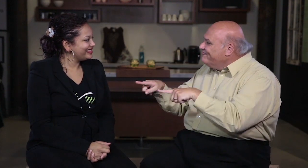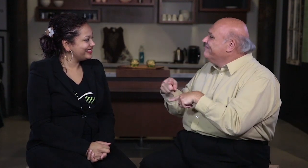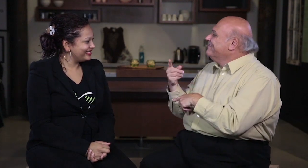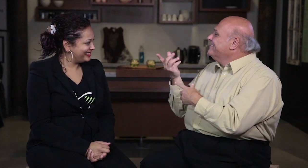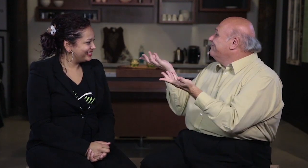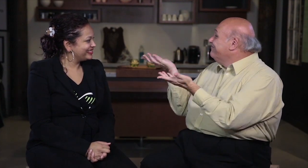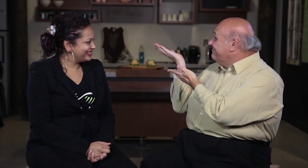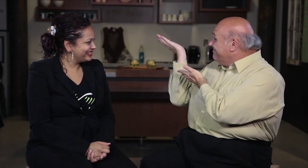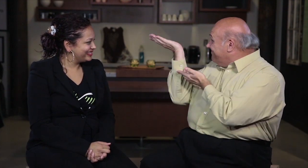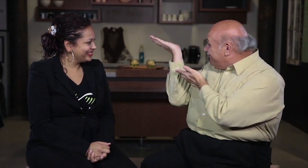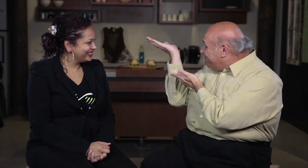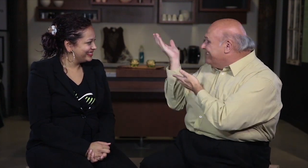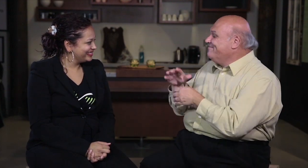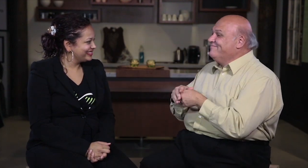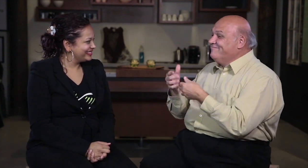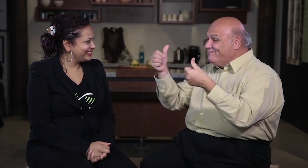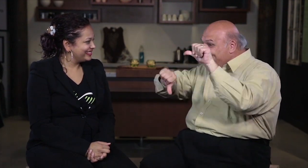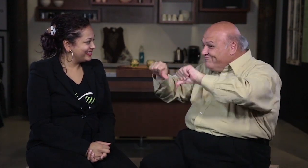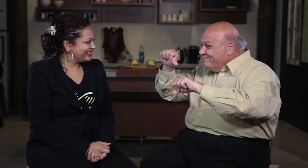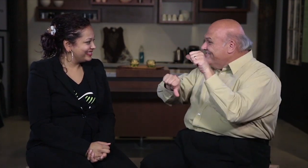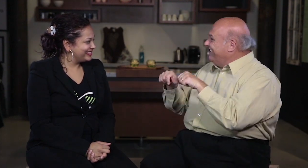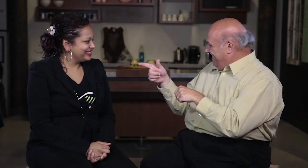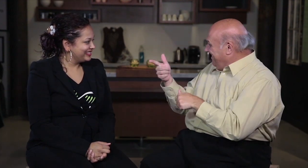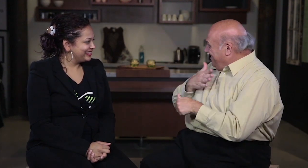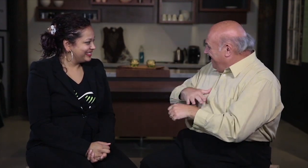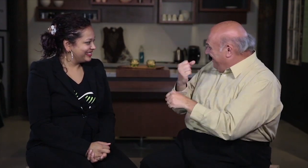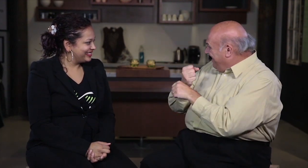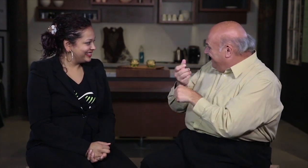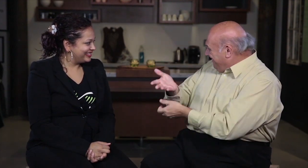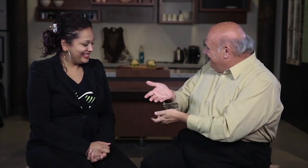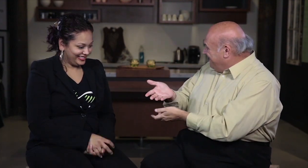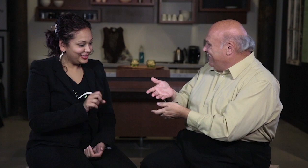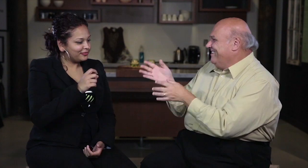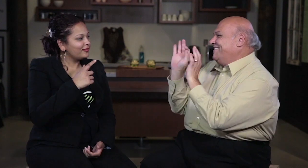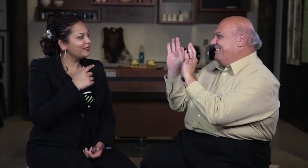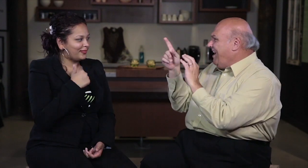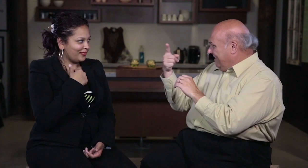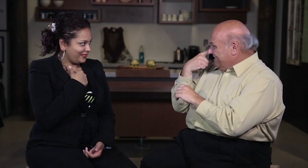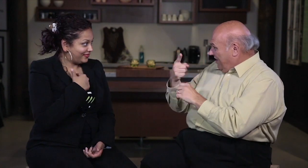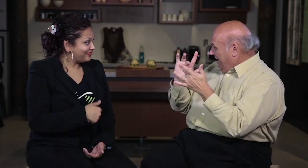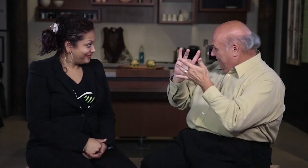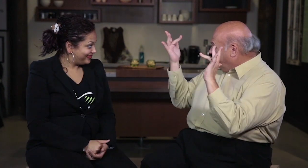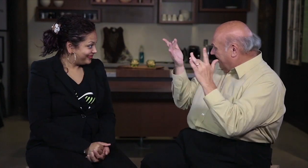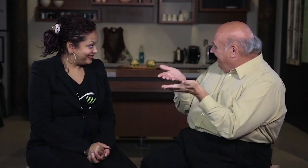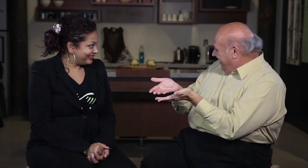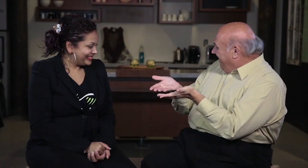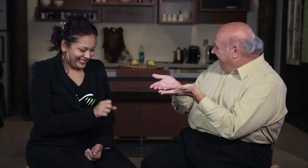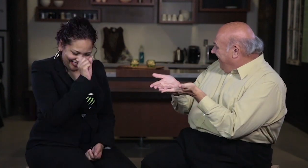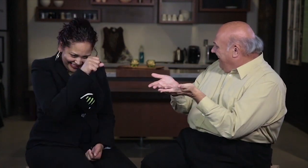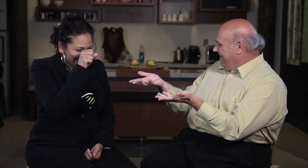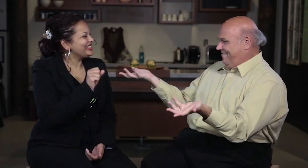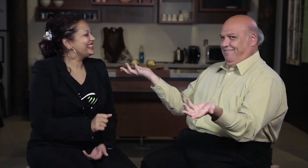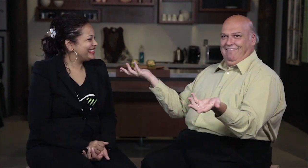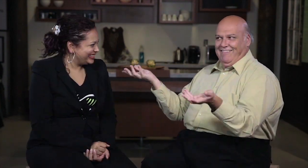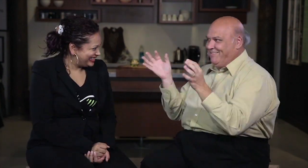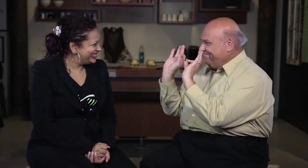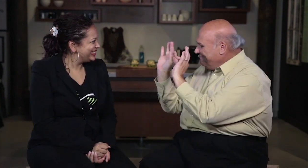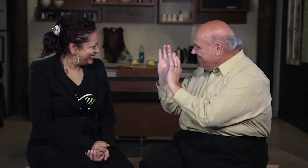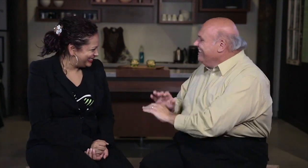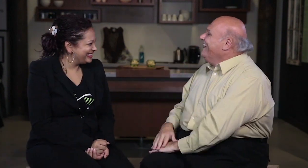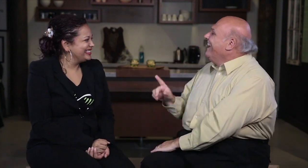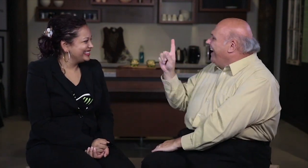being a waitress or bartender, it had always been your desire? And you found this job online!